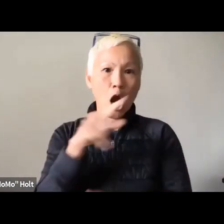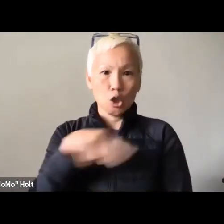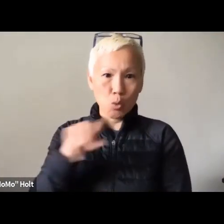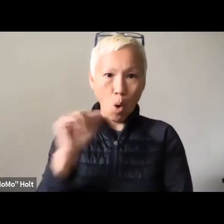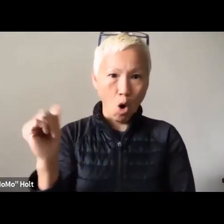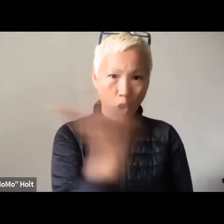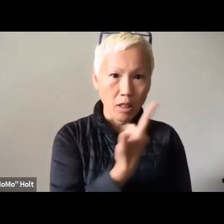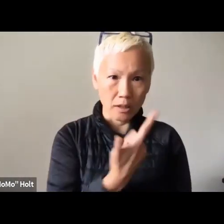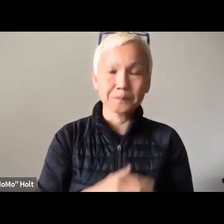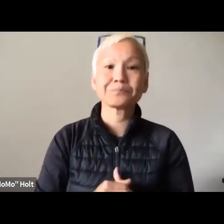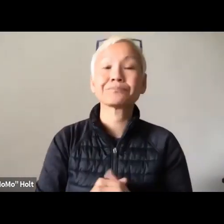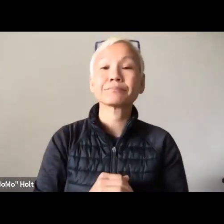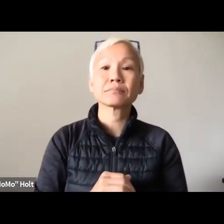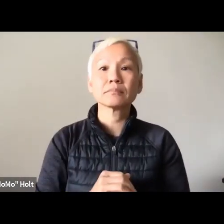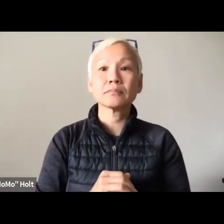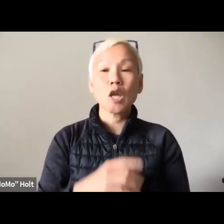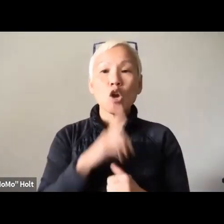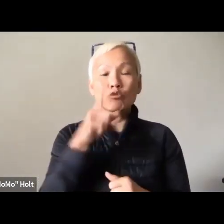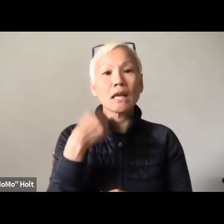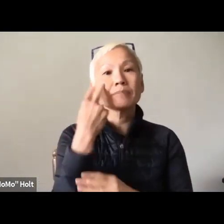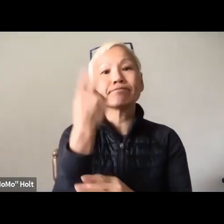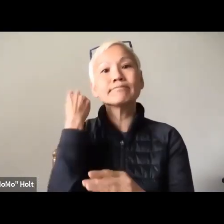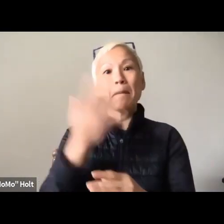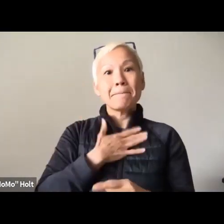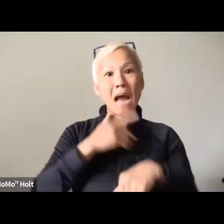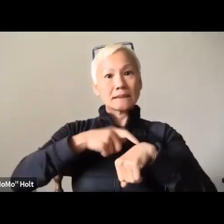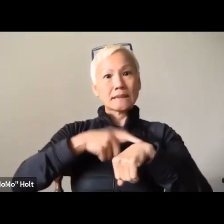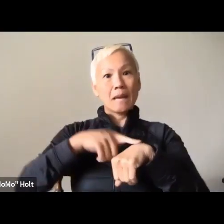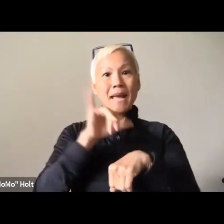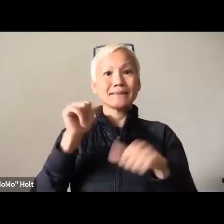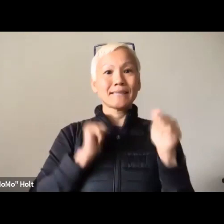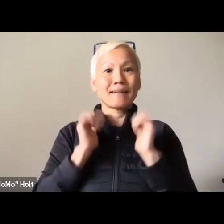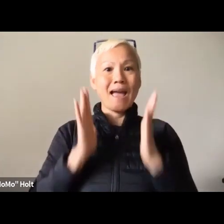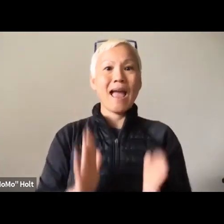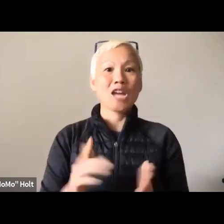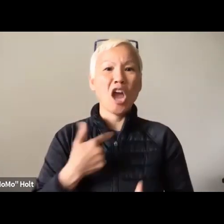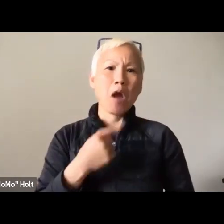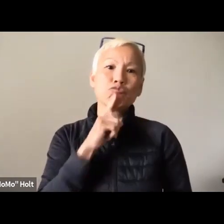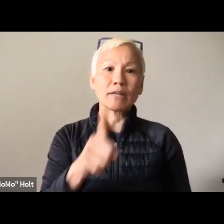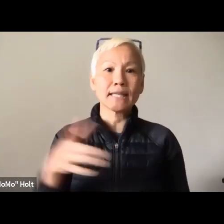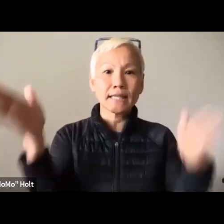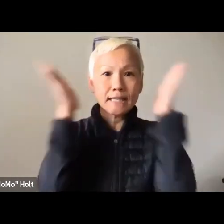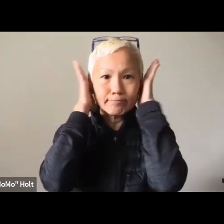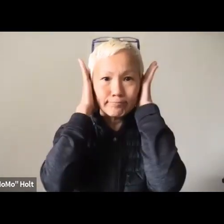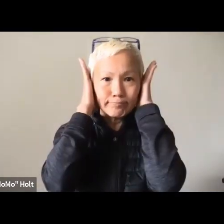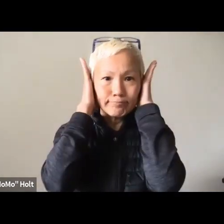it is definitely disheartening, and I also stand with you all.